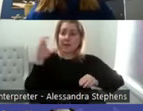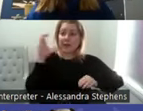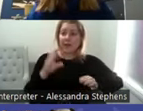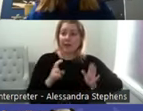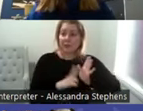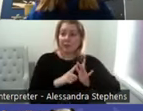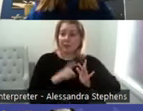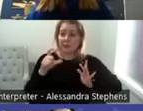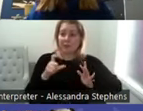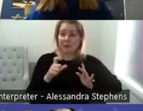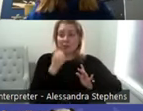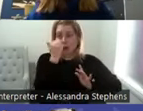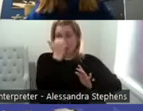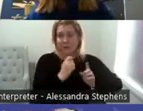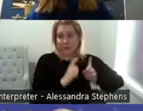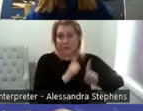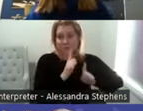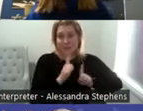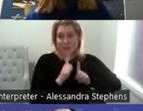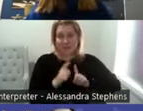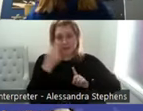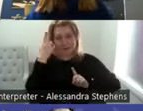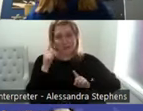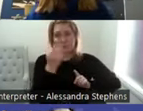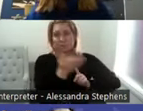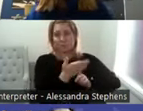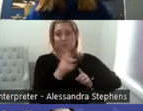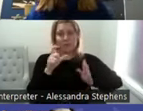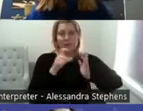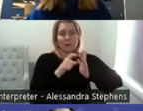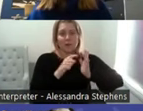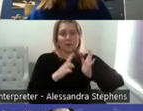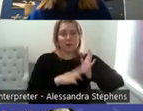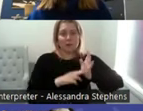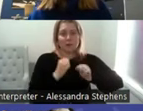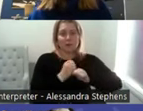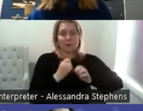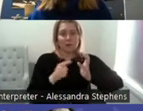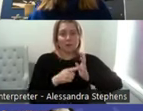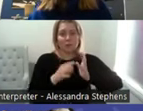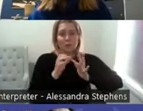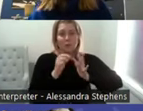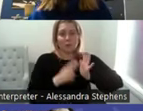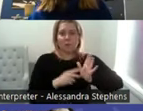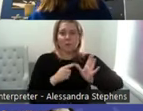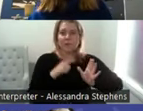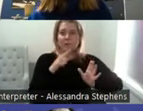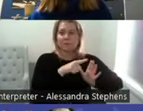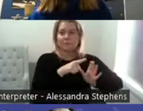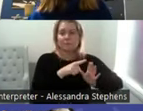up in a small country town called King Gutner, just north of Shepparton and south of Nimurka.